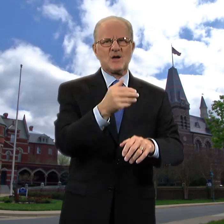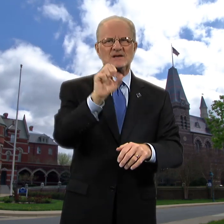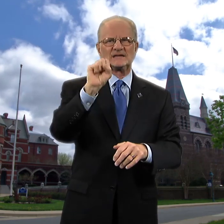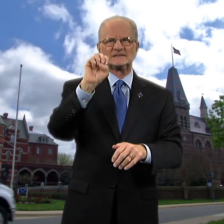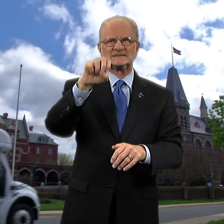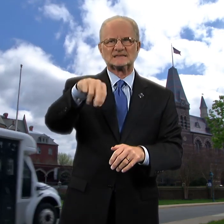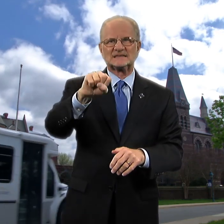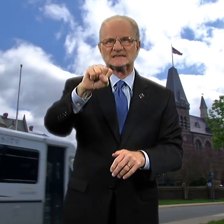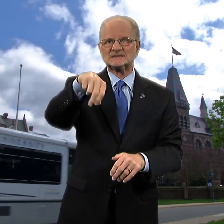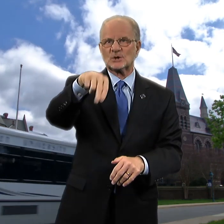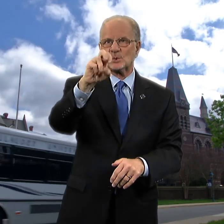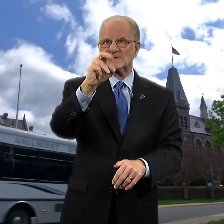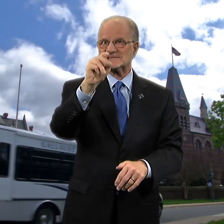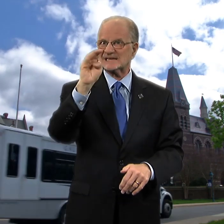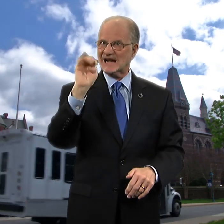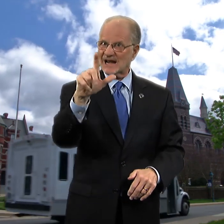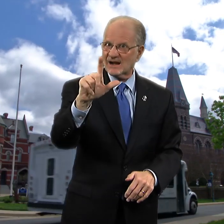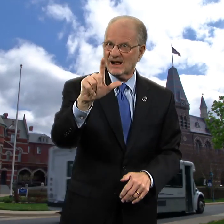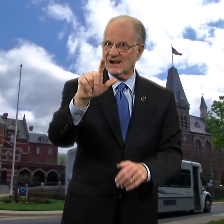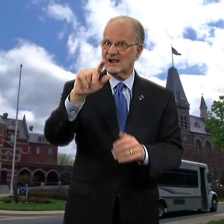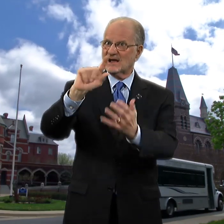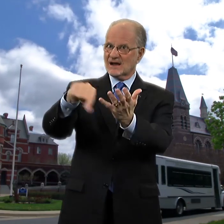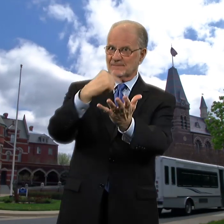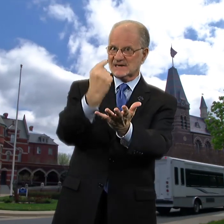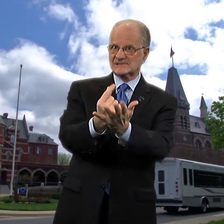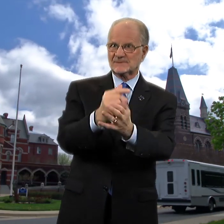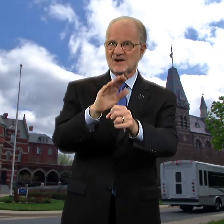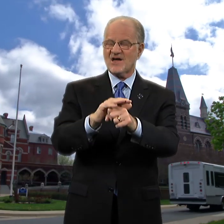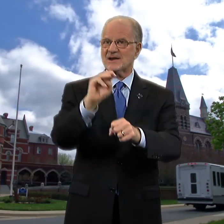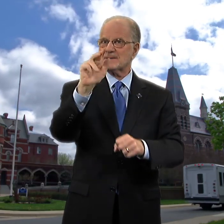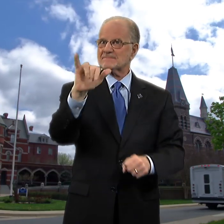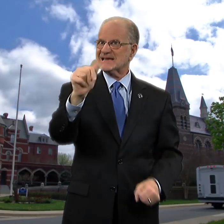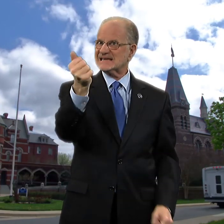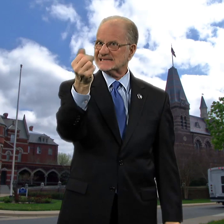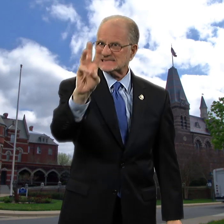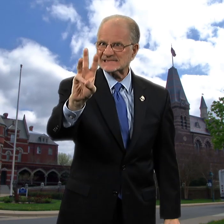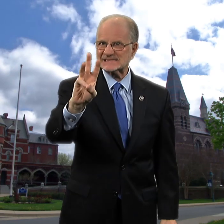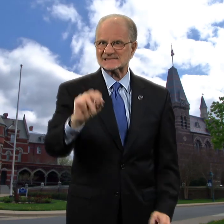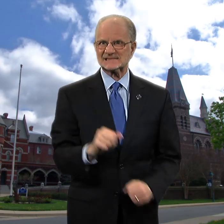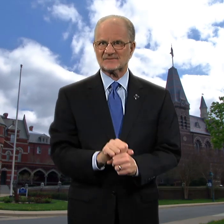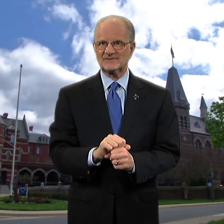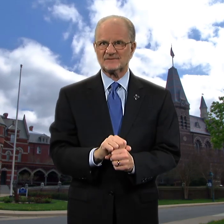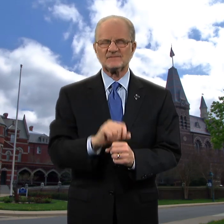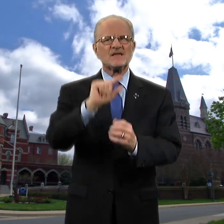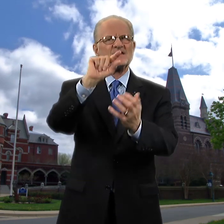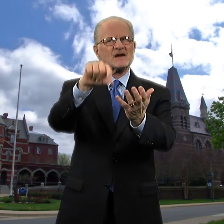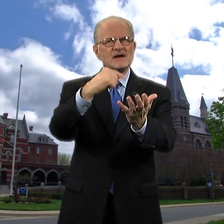to our Sesquicentennial Commencement on May 16.